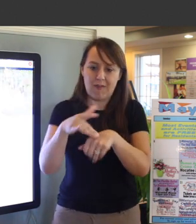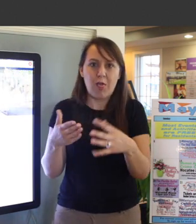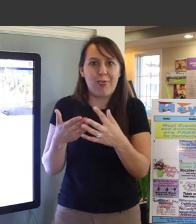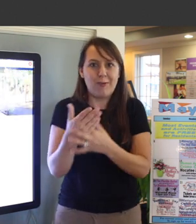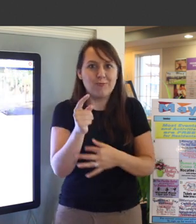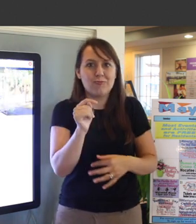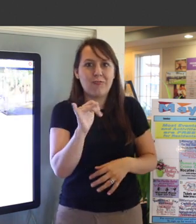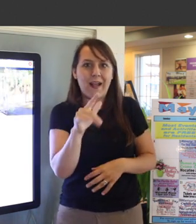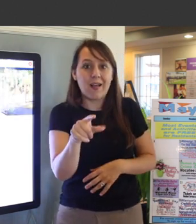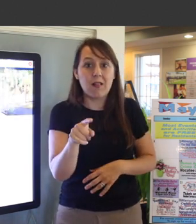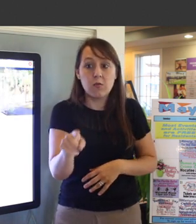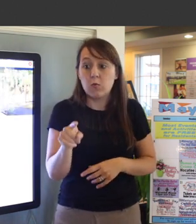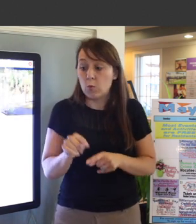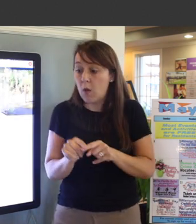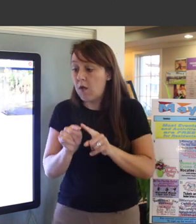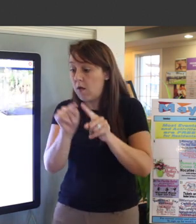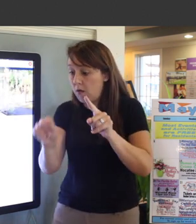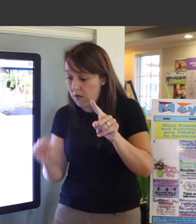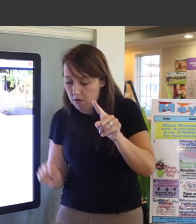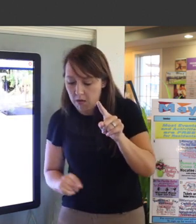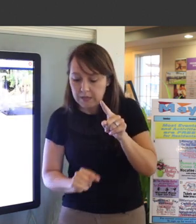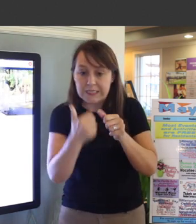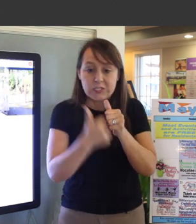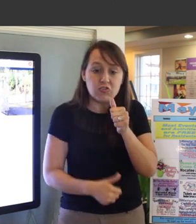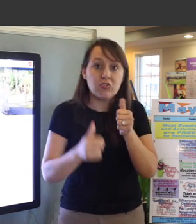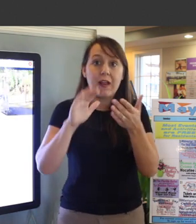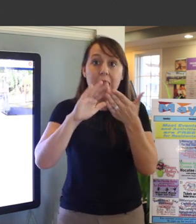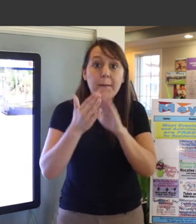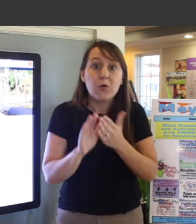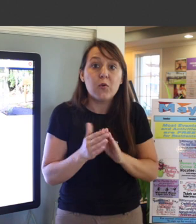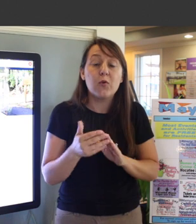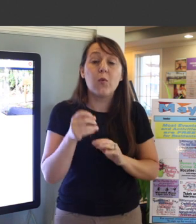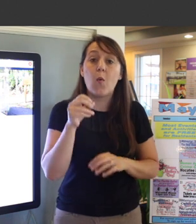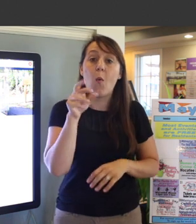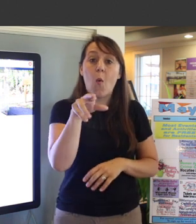You can get neighborhood to neighborhood You can get to our town center for shopping